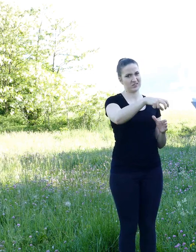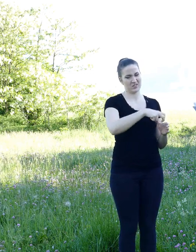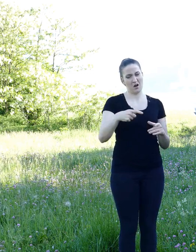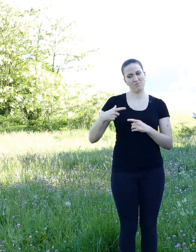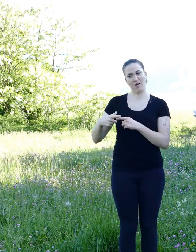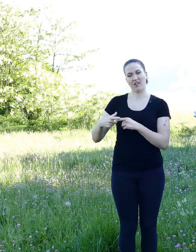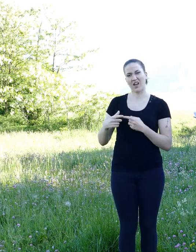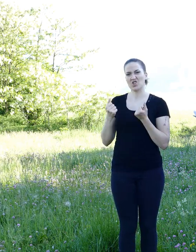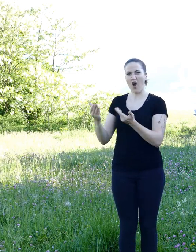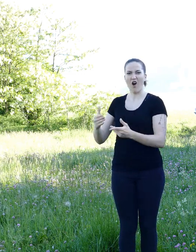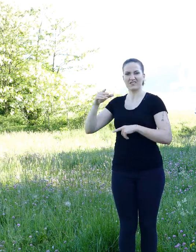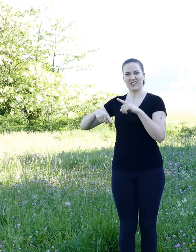It was not in his habits